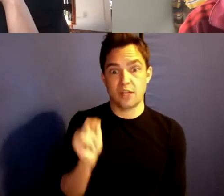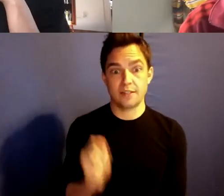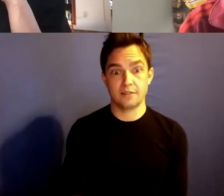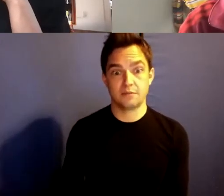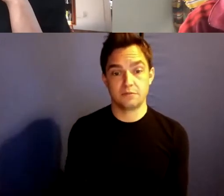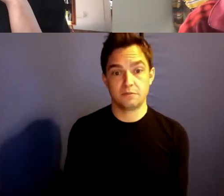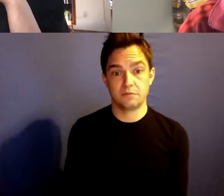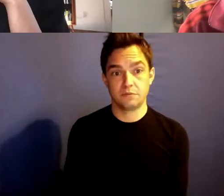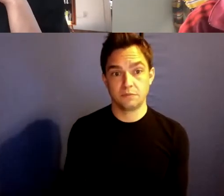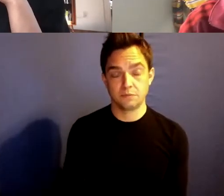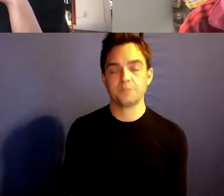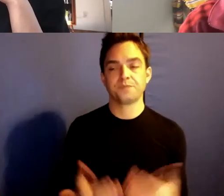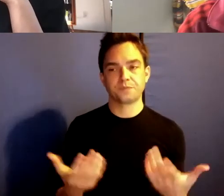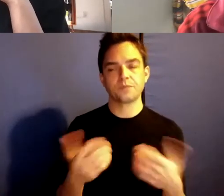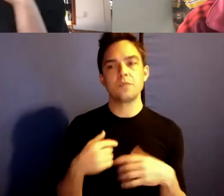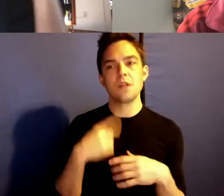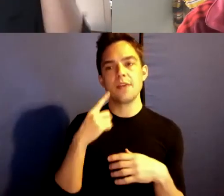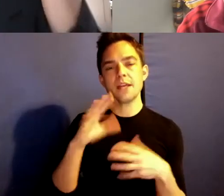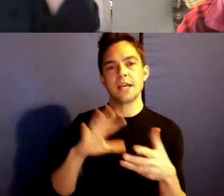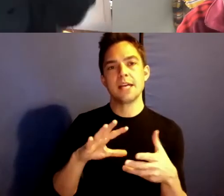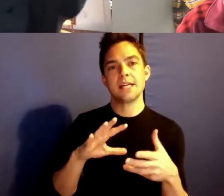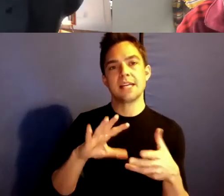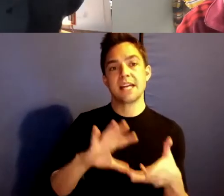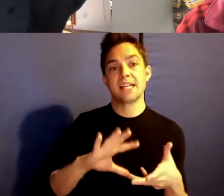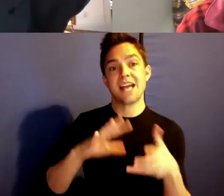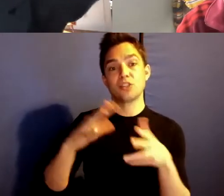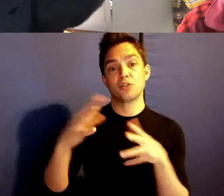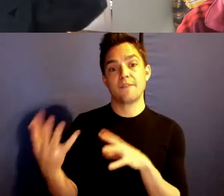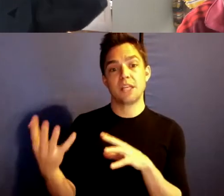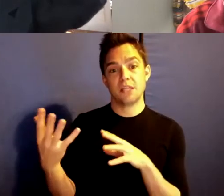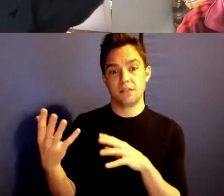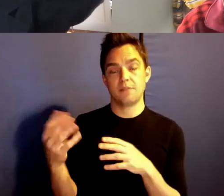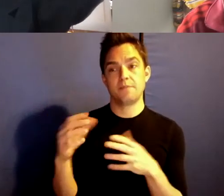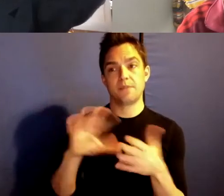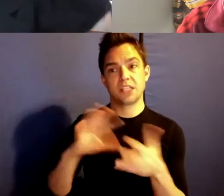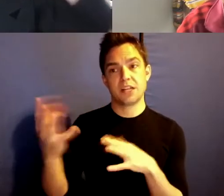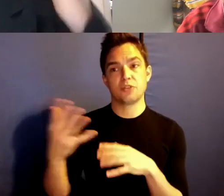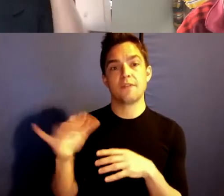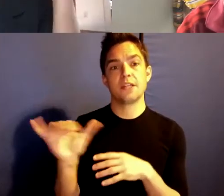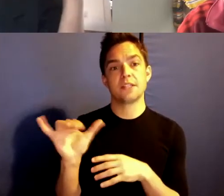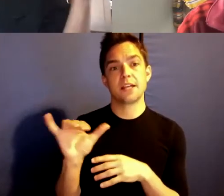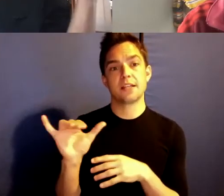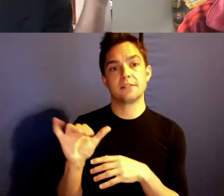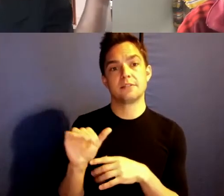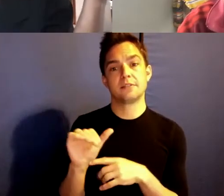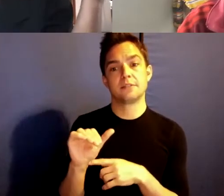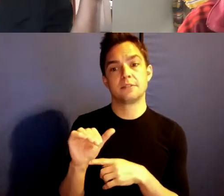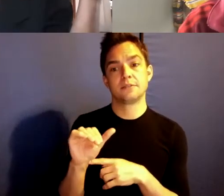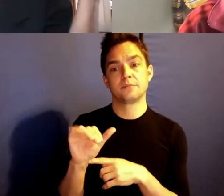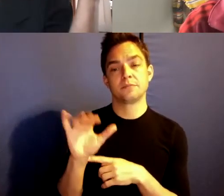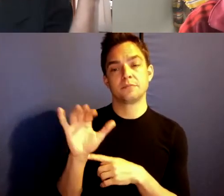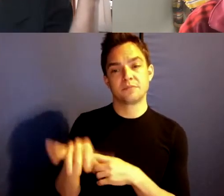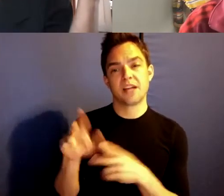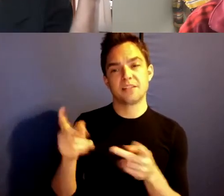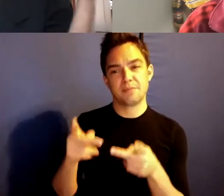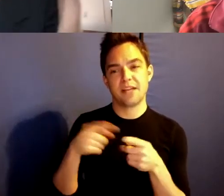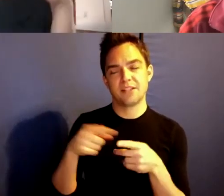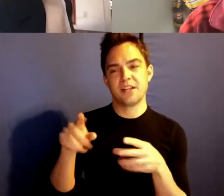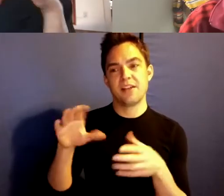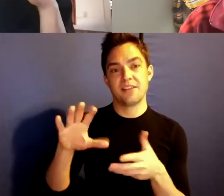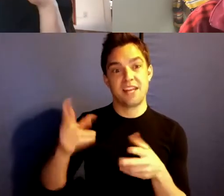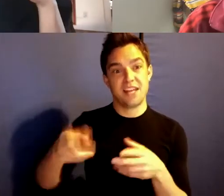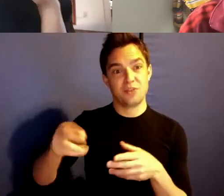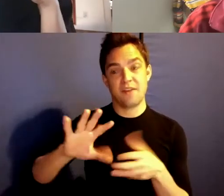So I think catastrophe is like a place to begin, which is to say, here we are.